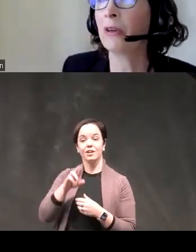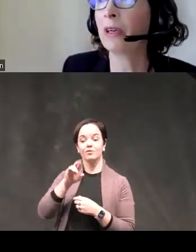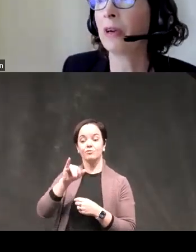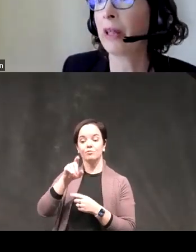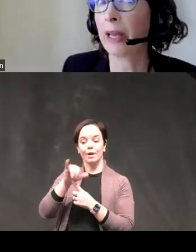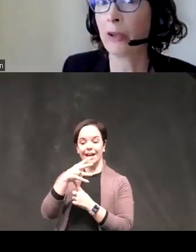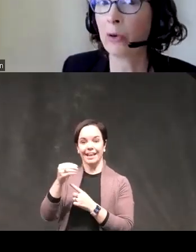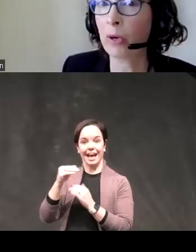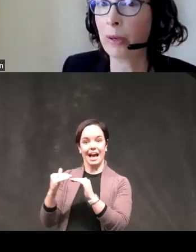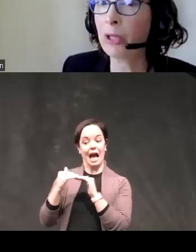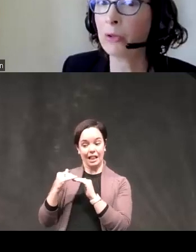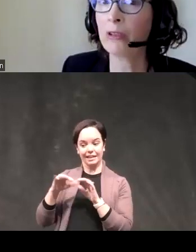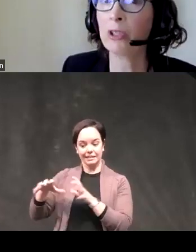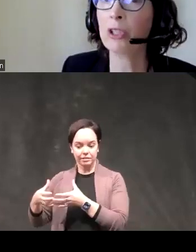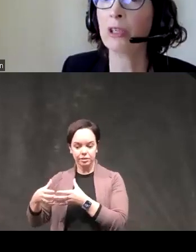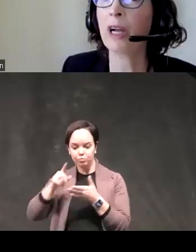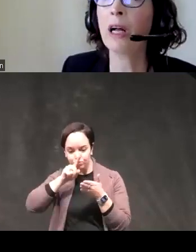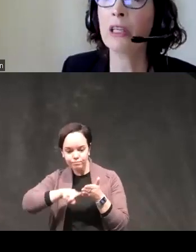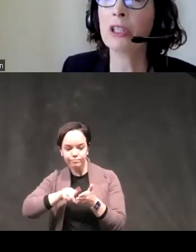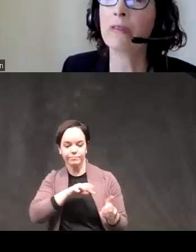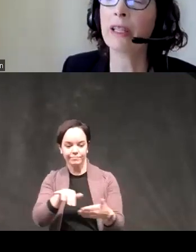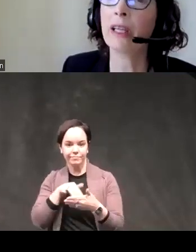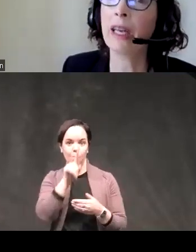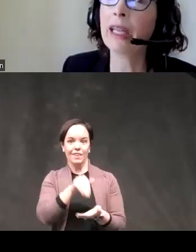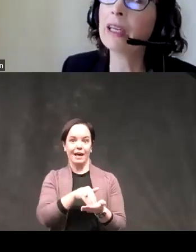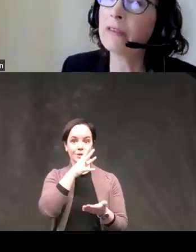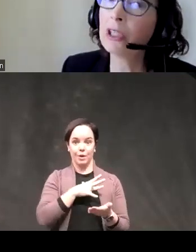over a thousand women through the first year of college and found that negative